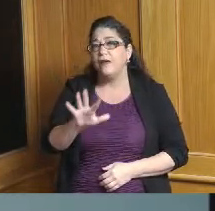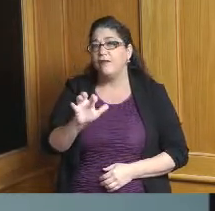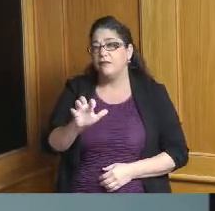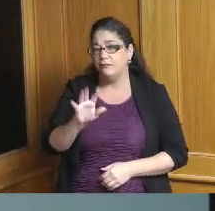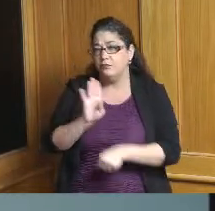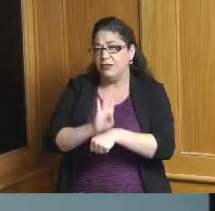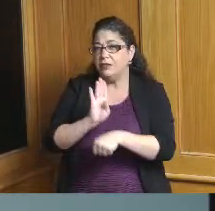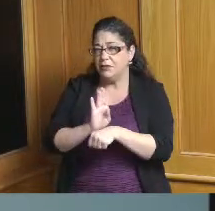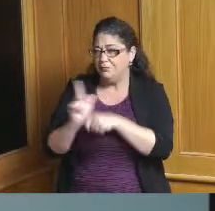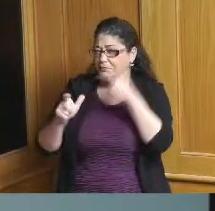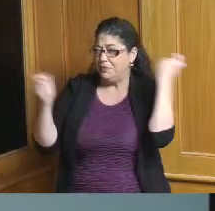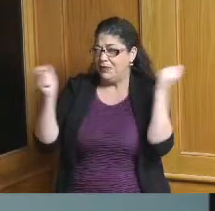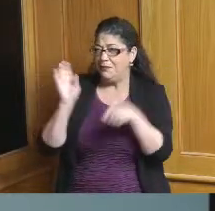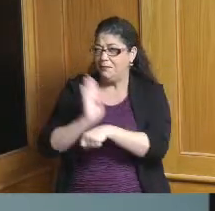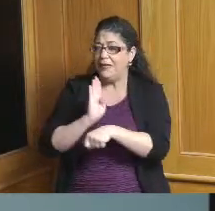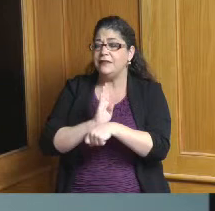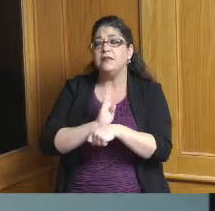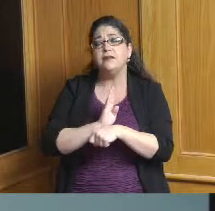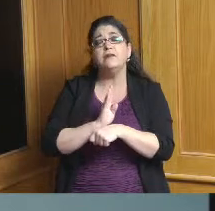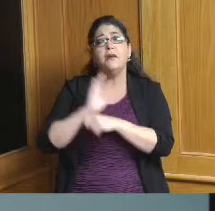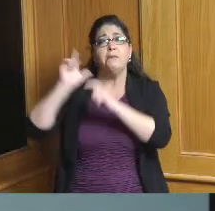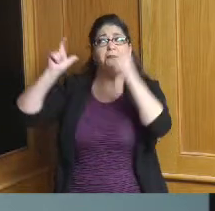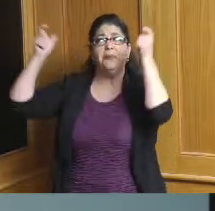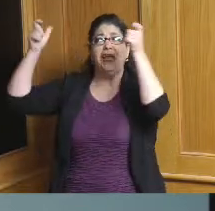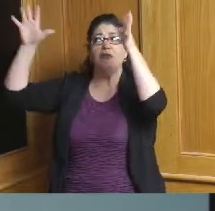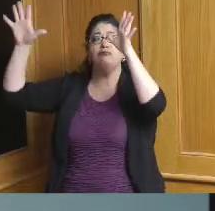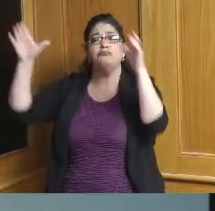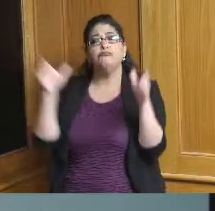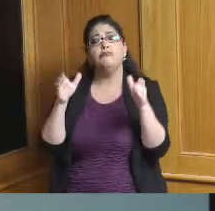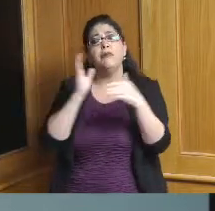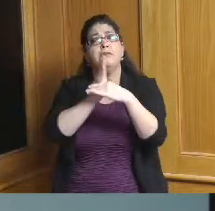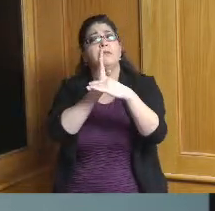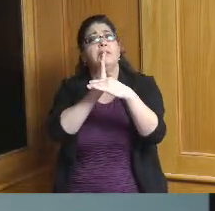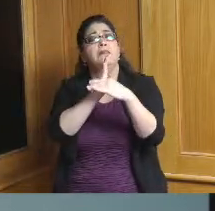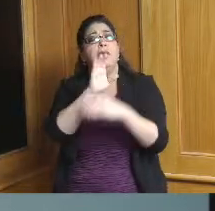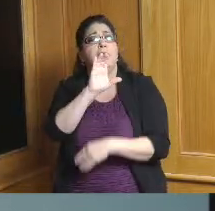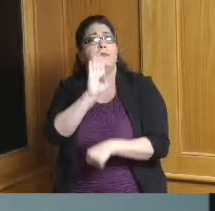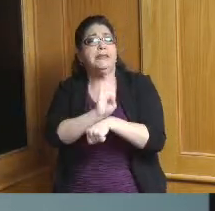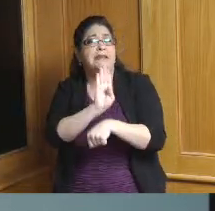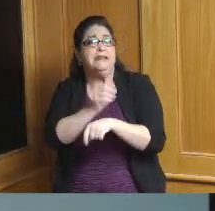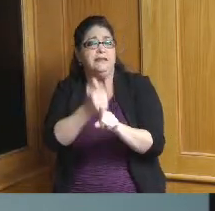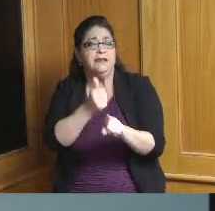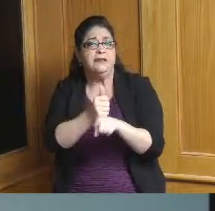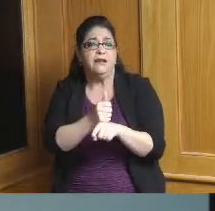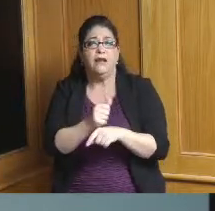our stage two mid-sized companies in other words taking companies from 25 employees to